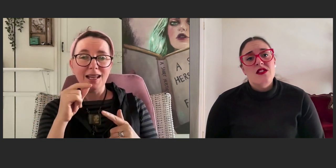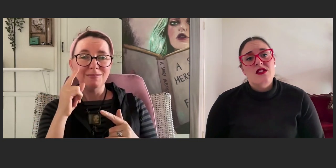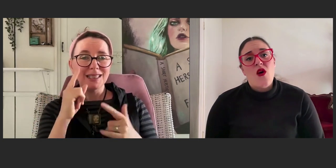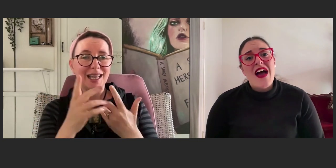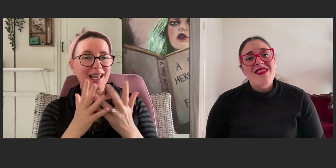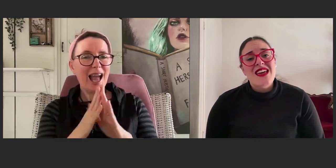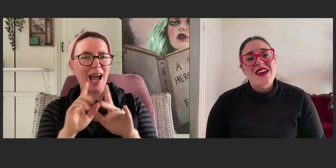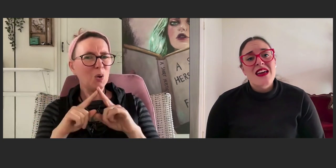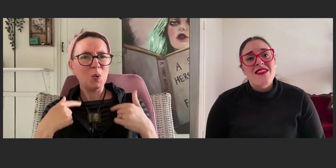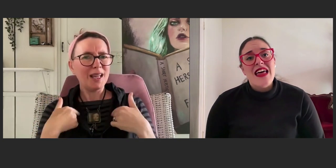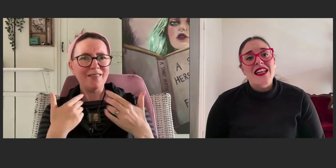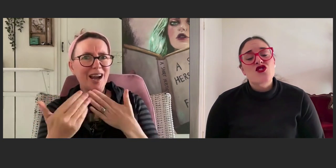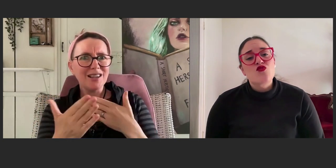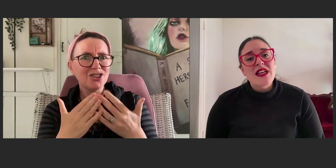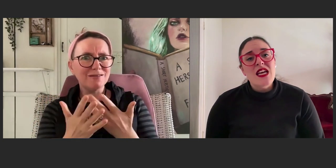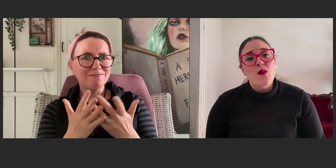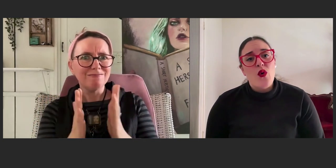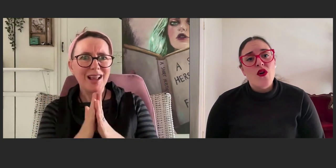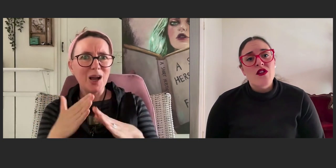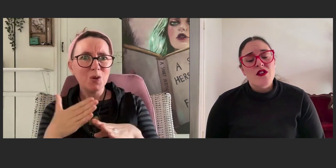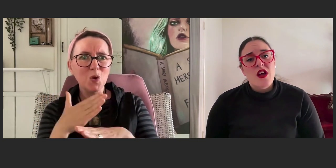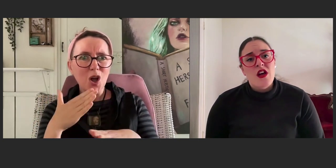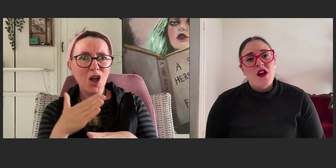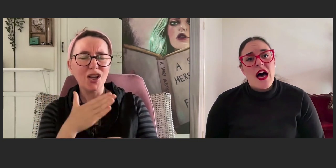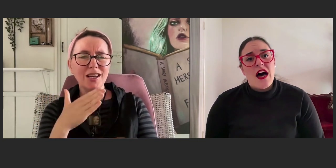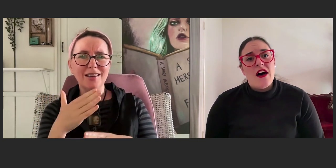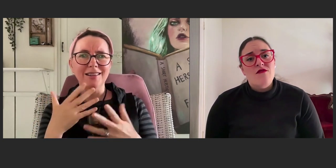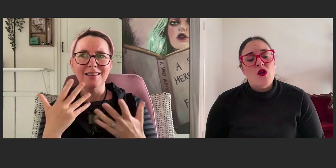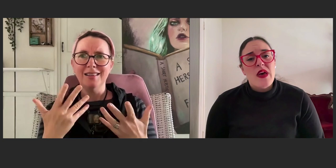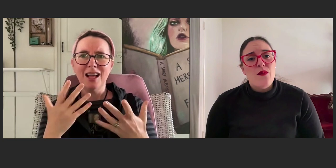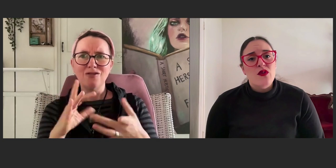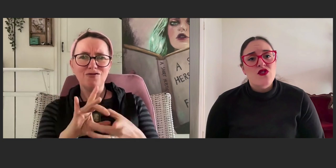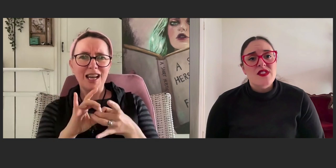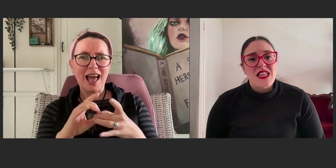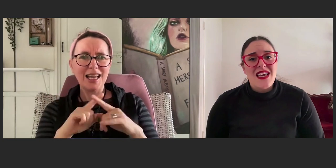So, I think that it's really important for people to see